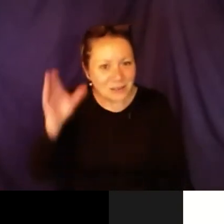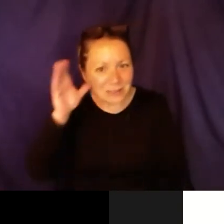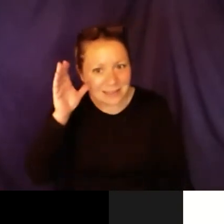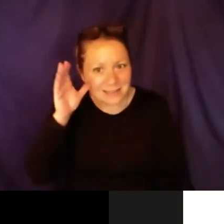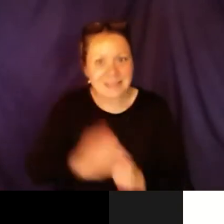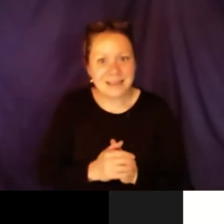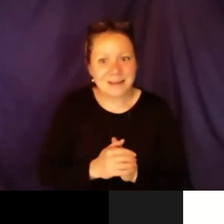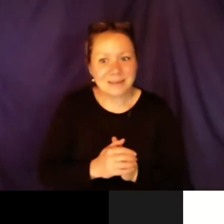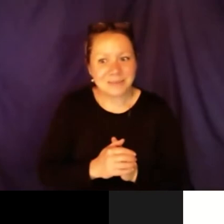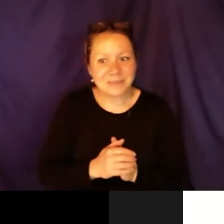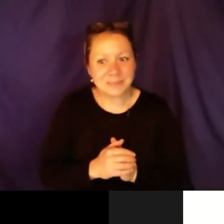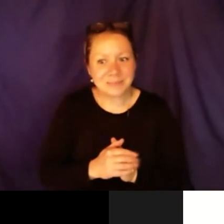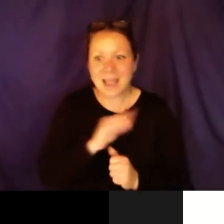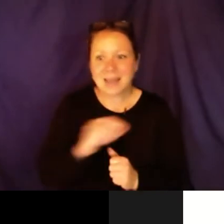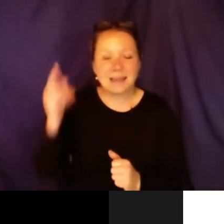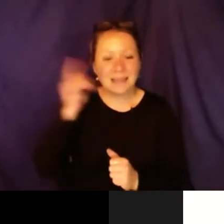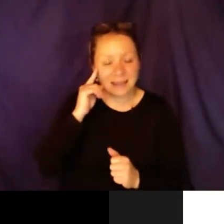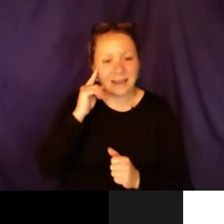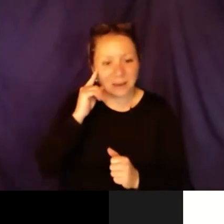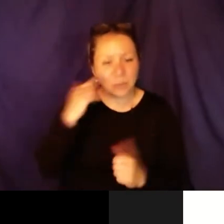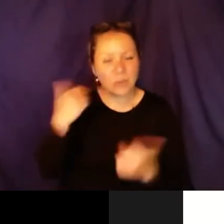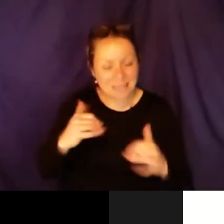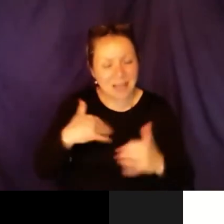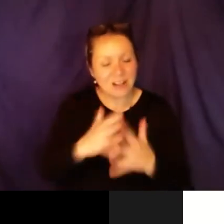are happening and people care